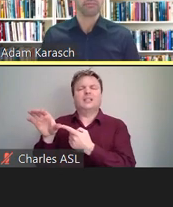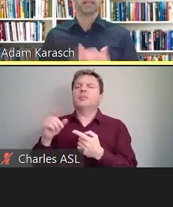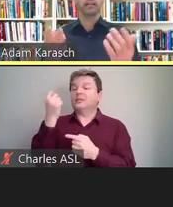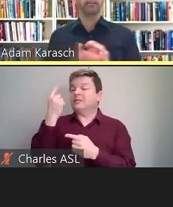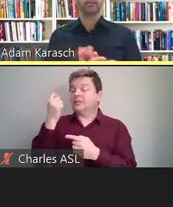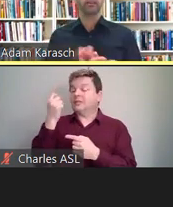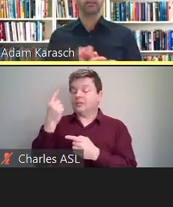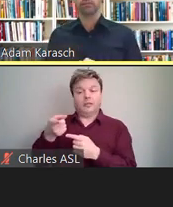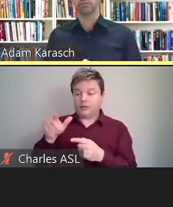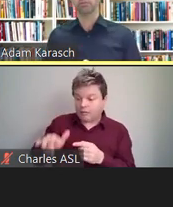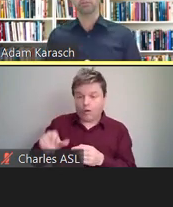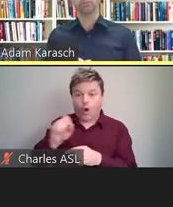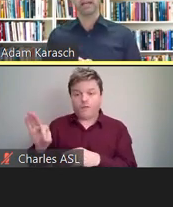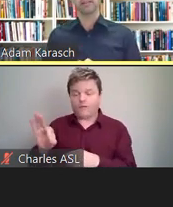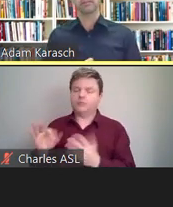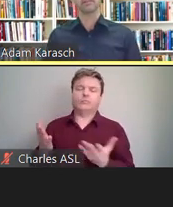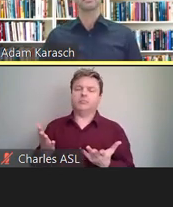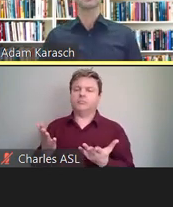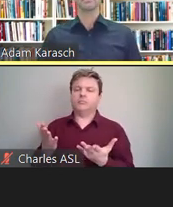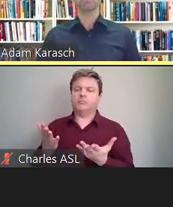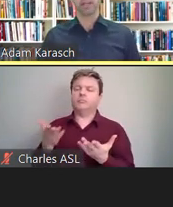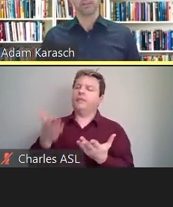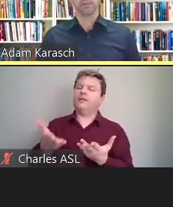and they're often referred to as subtitles.